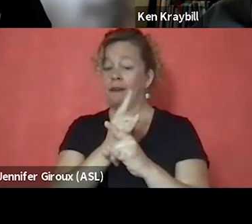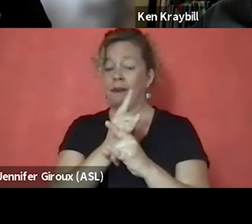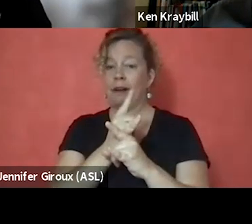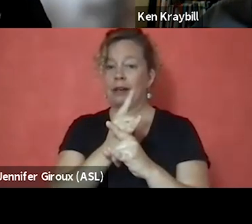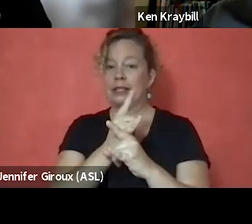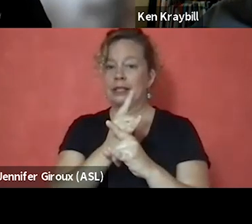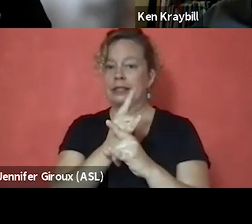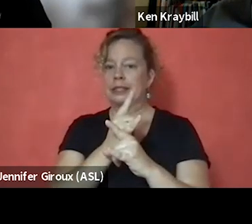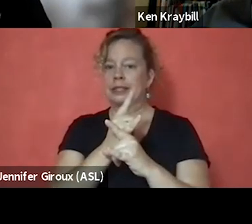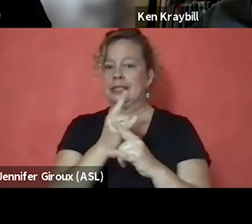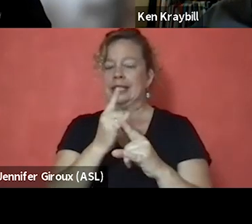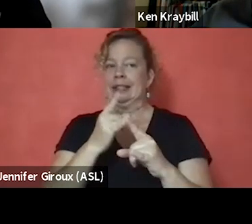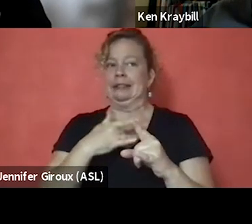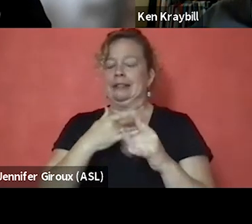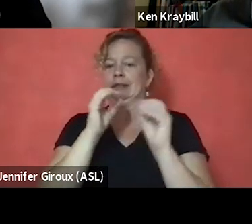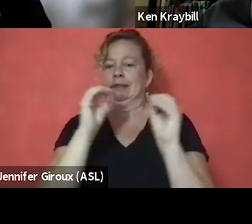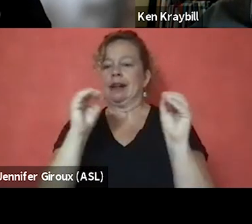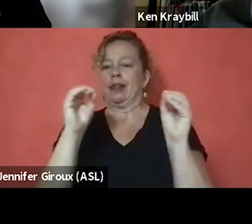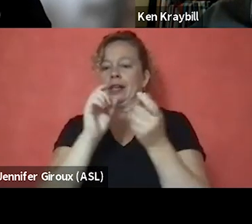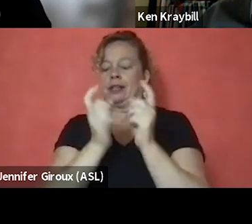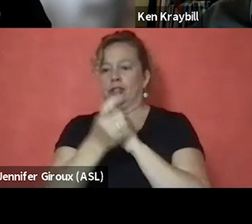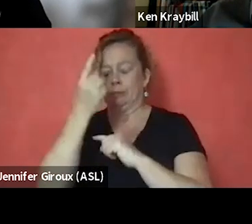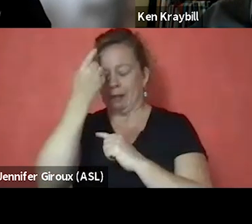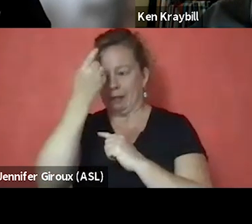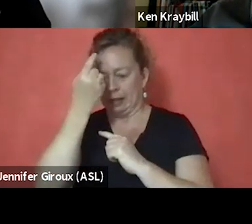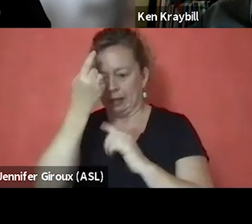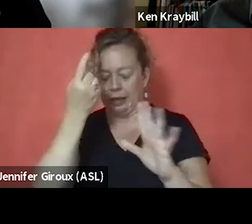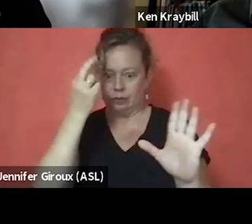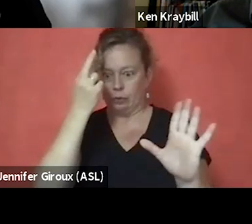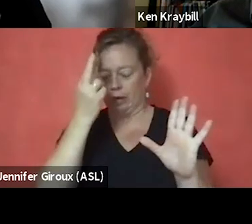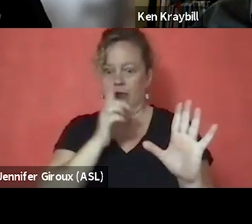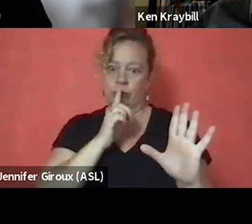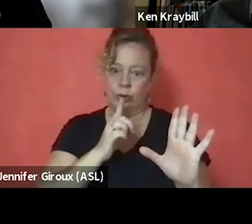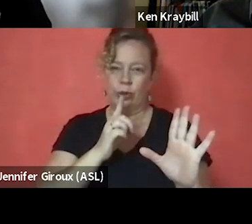or change my reality, so I wouldn't have to deal with it so much,